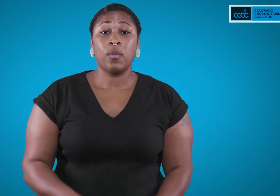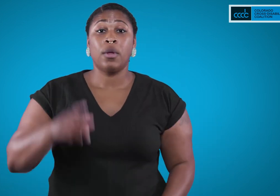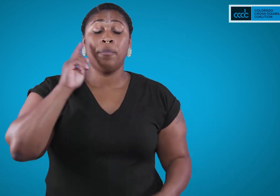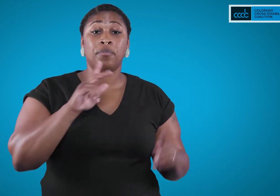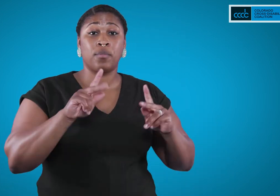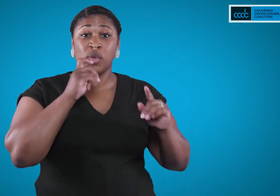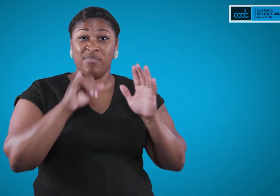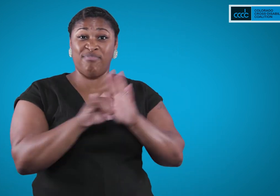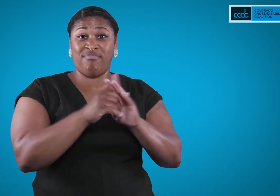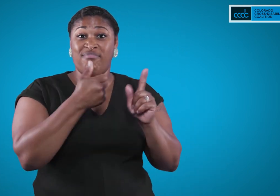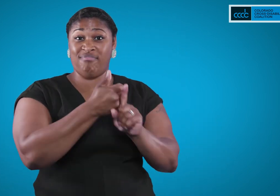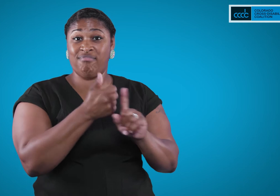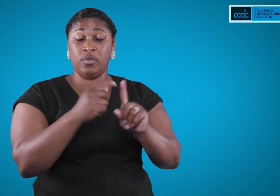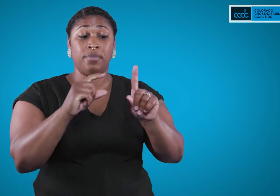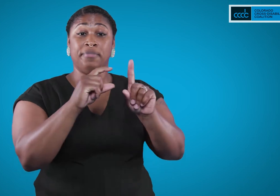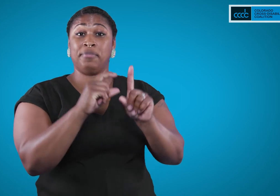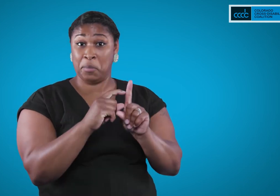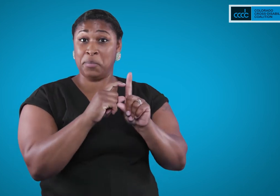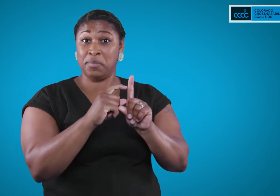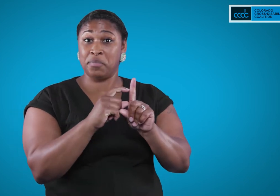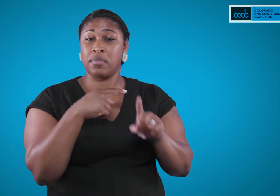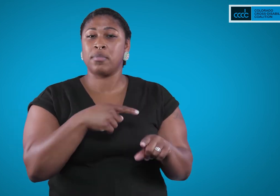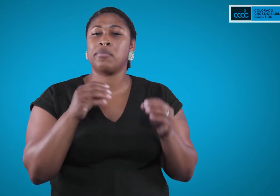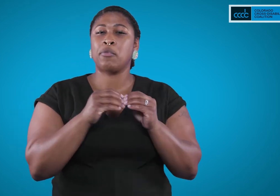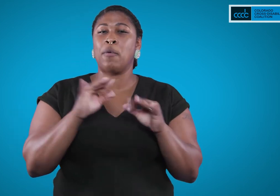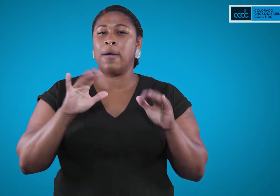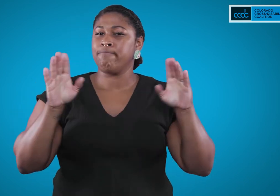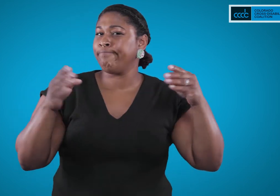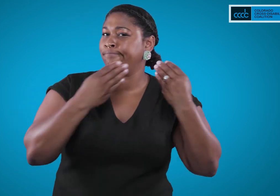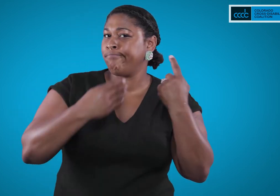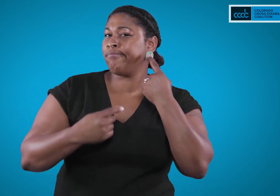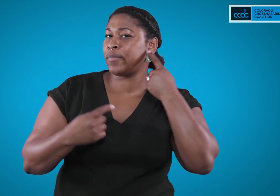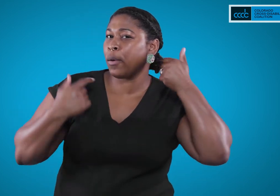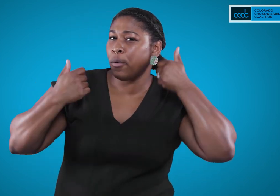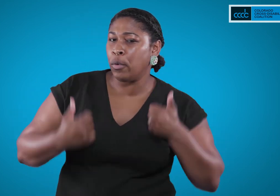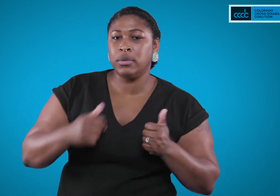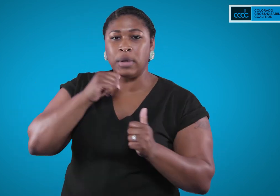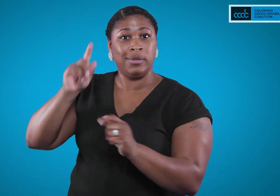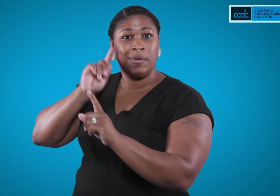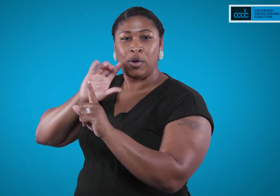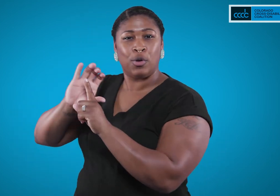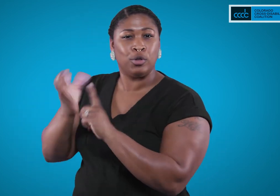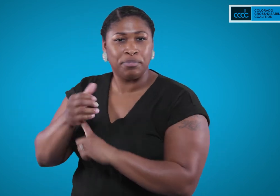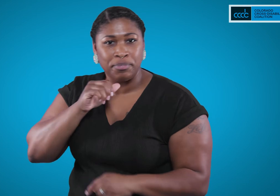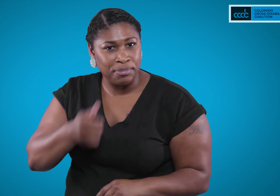People who identify as “lowercase d” deaf generally identify more with their hearing loss than with the culture.